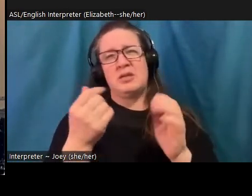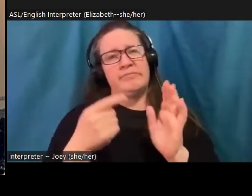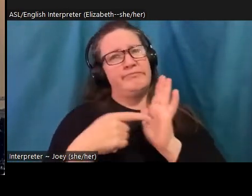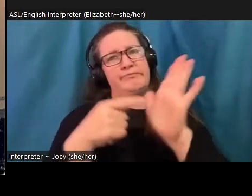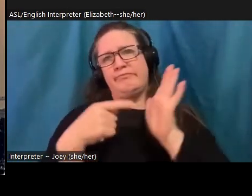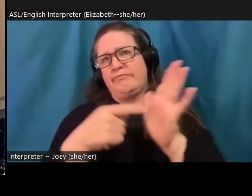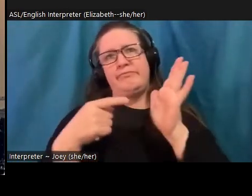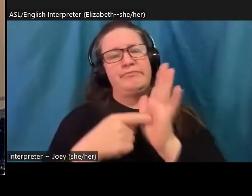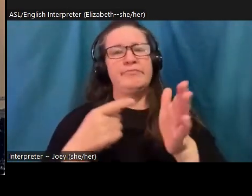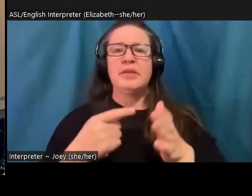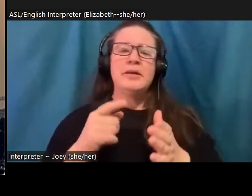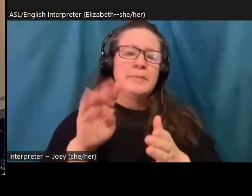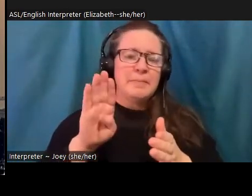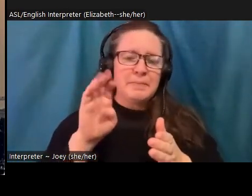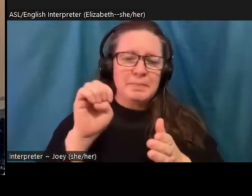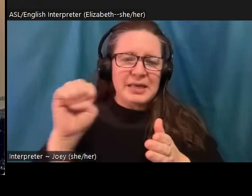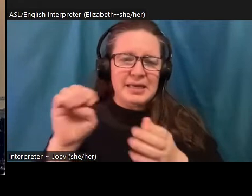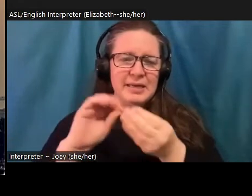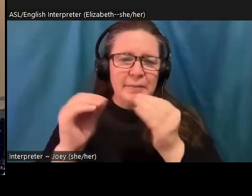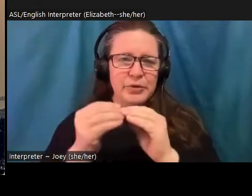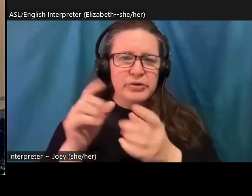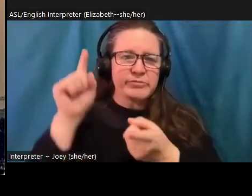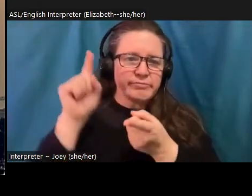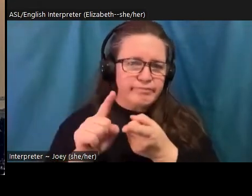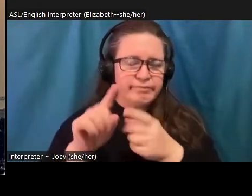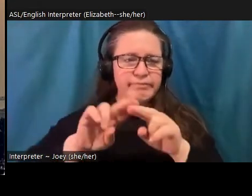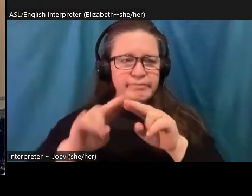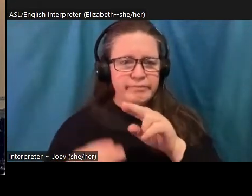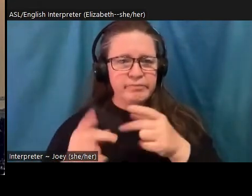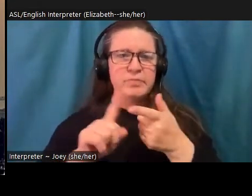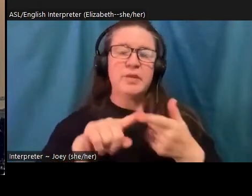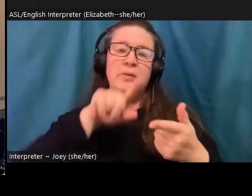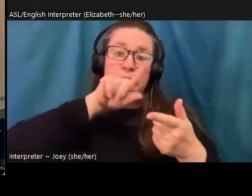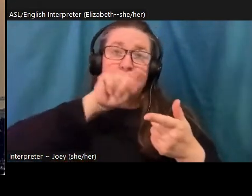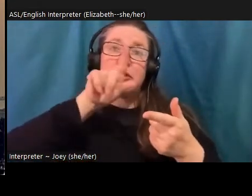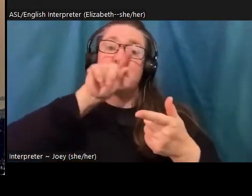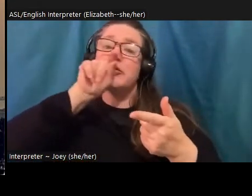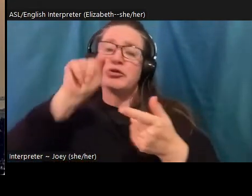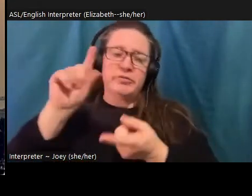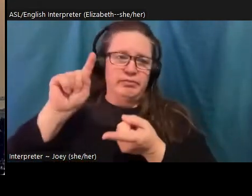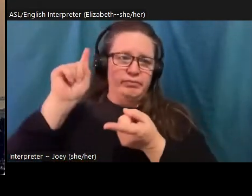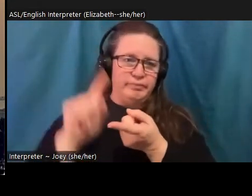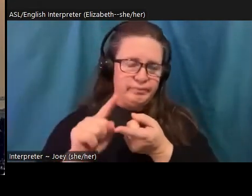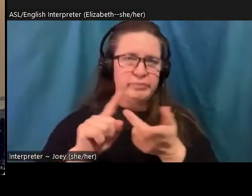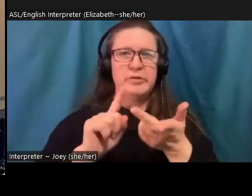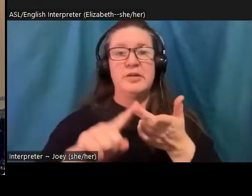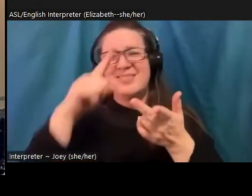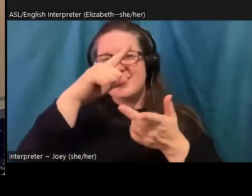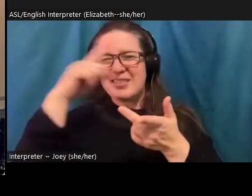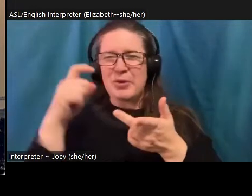songbirds, the days that we can no longer spend outside in the summer because of the smoke and the heat, fewer bugs on the